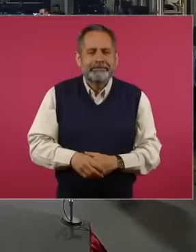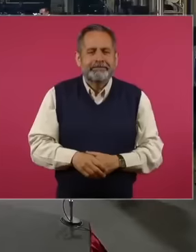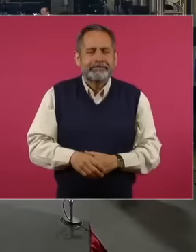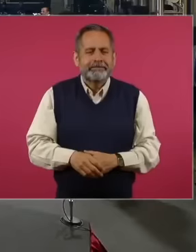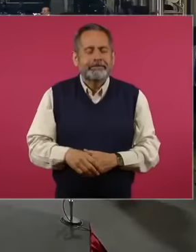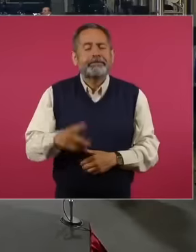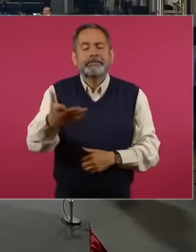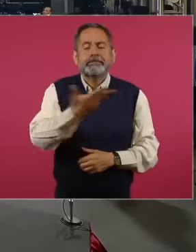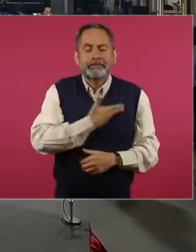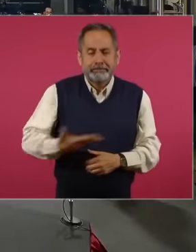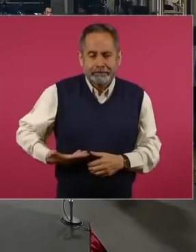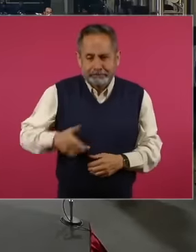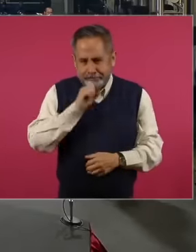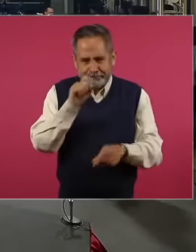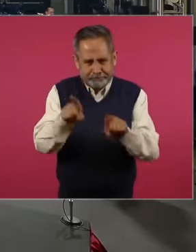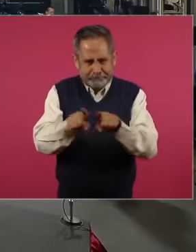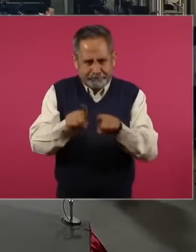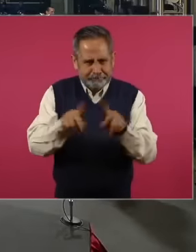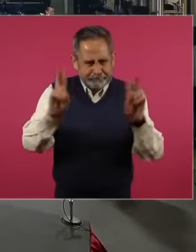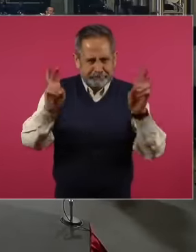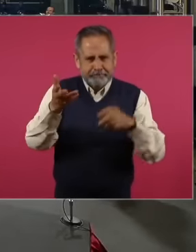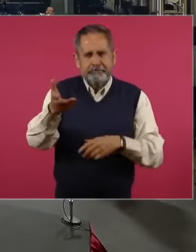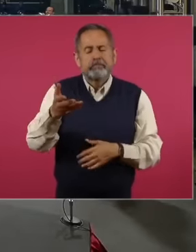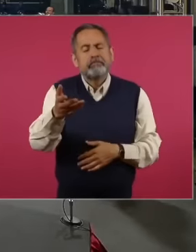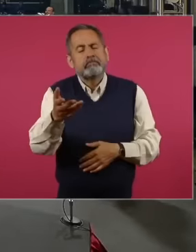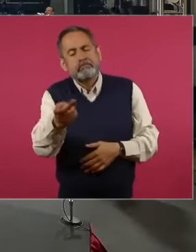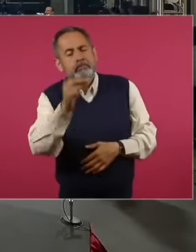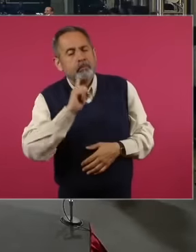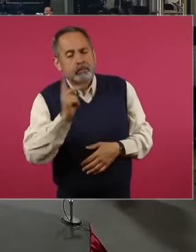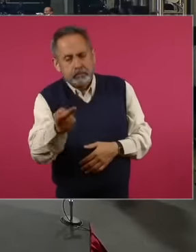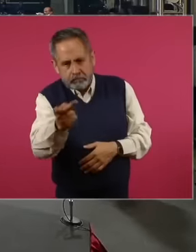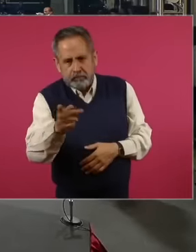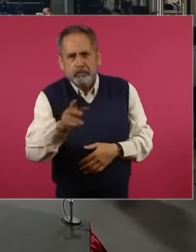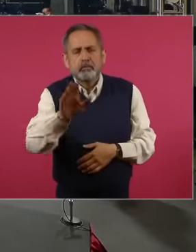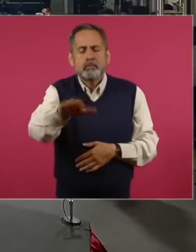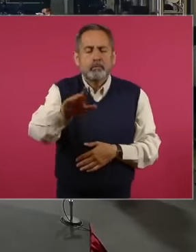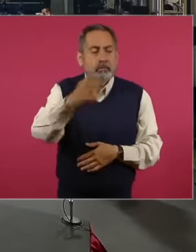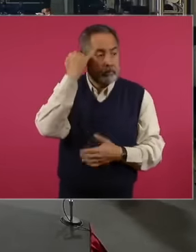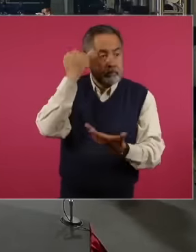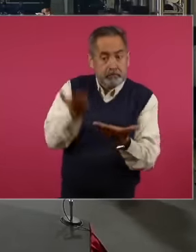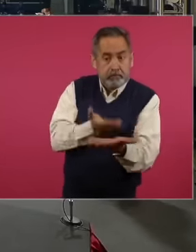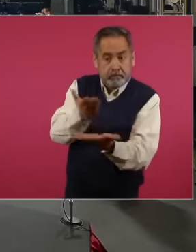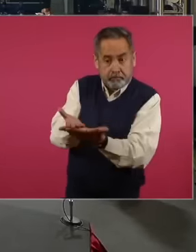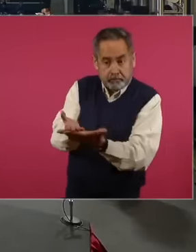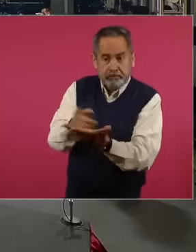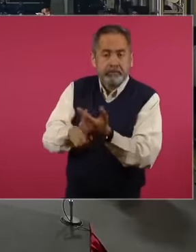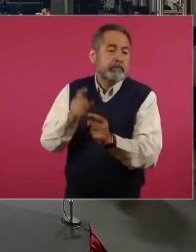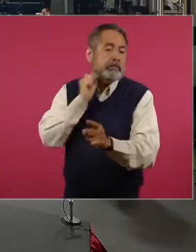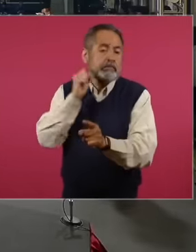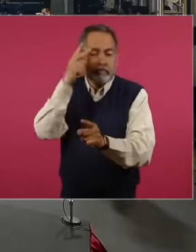to ask you why it has already been introduced an initiative in the Senate of the Republic to